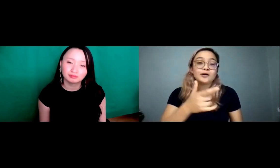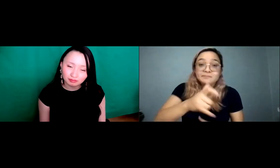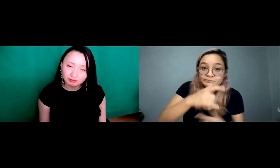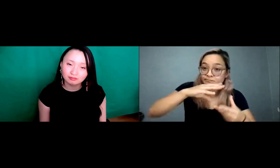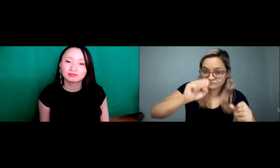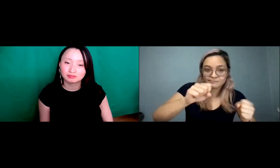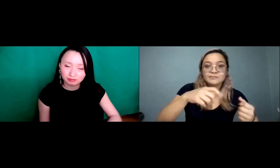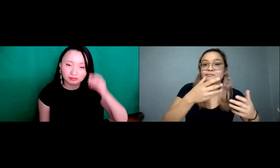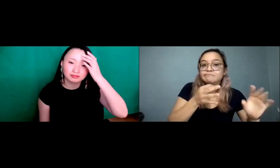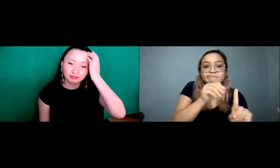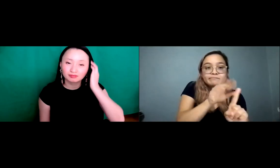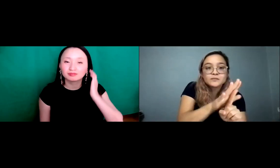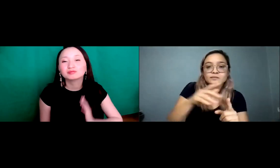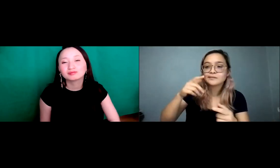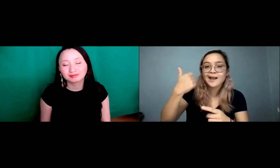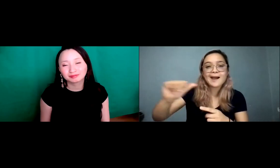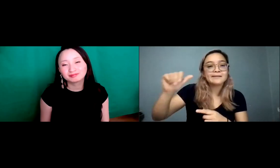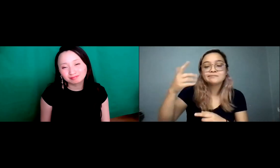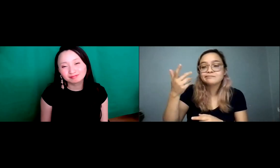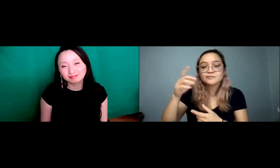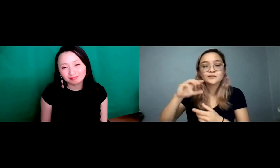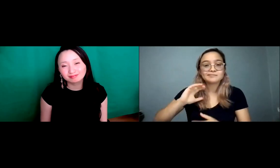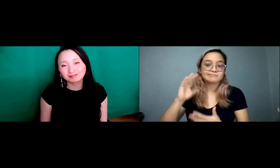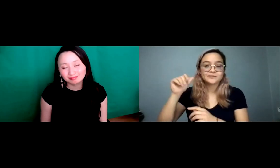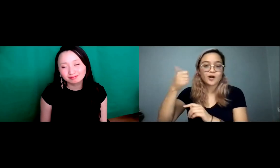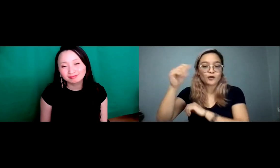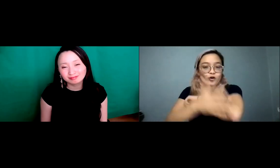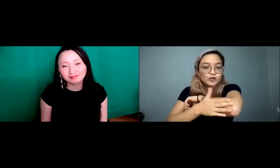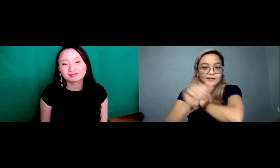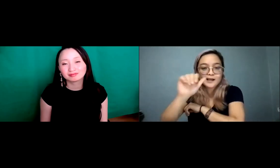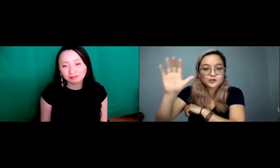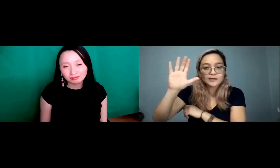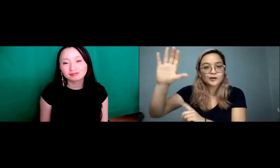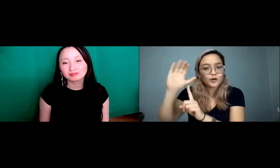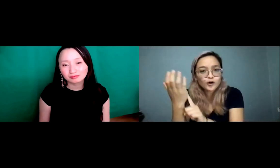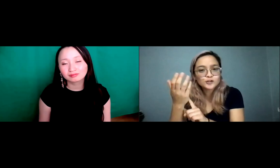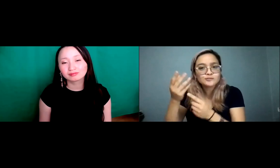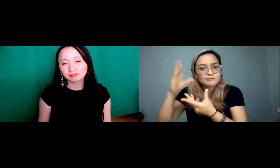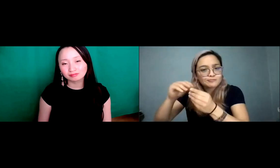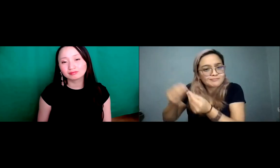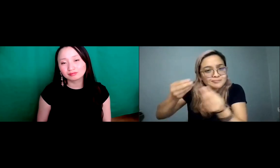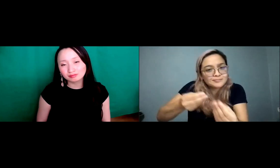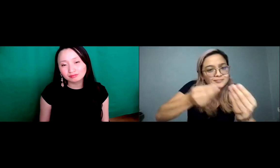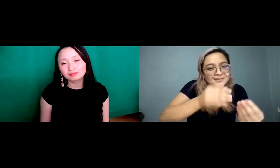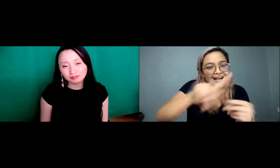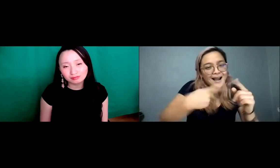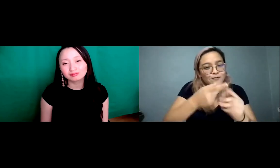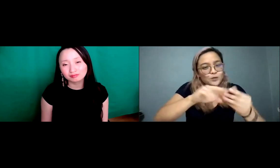like sharing stories and and giving exposure to, you know, other countries and their cultures